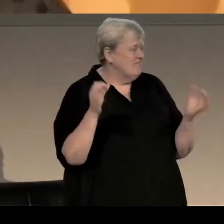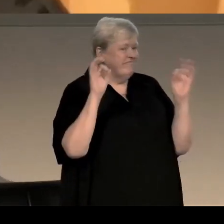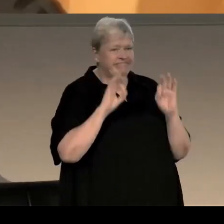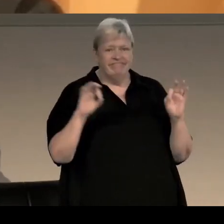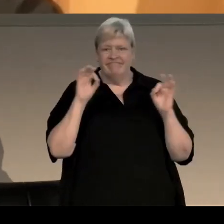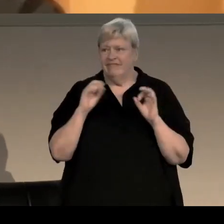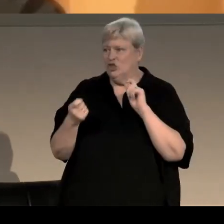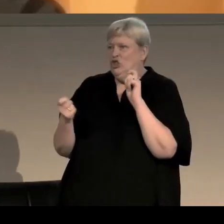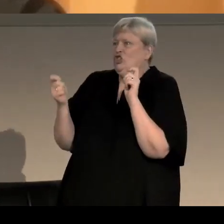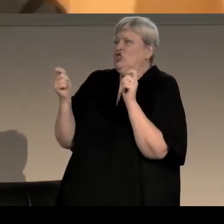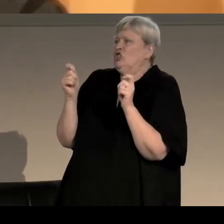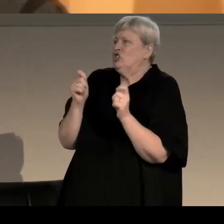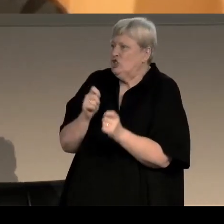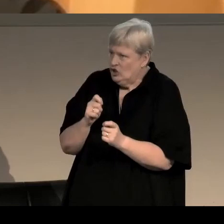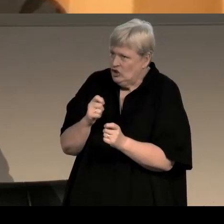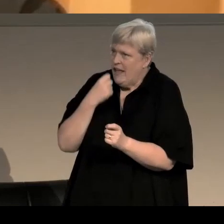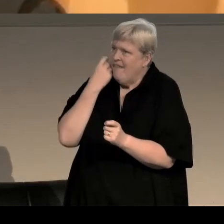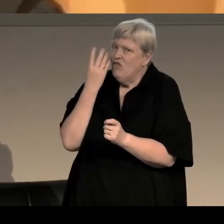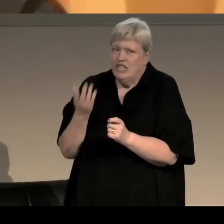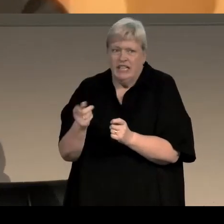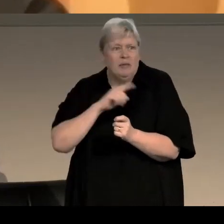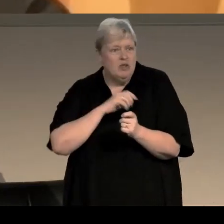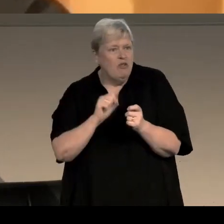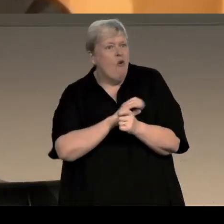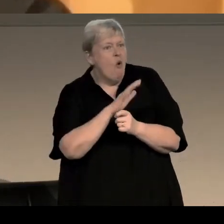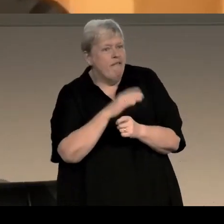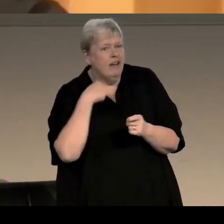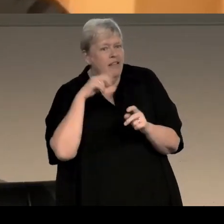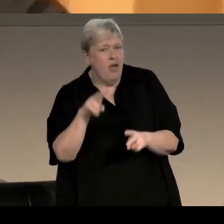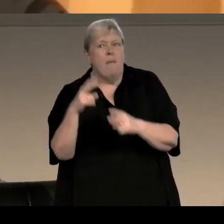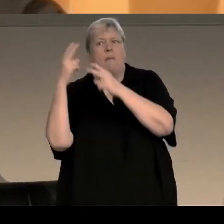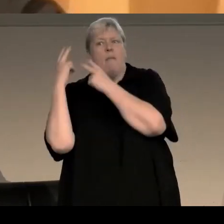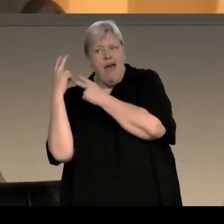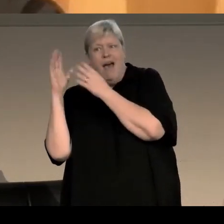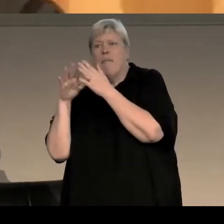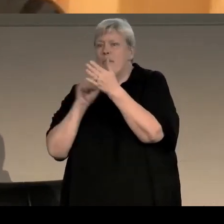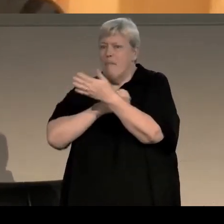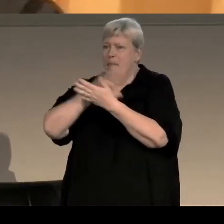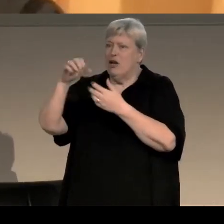it was changing every single day if you can cast your mind back to March 2020,